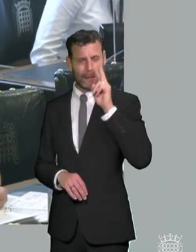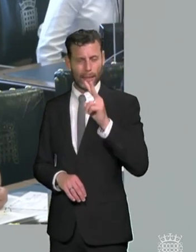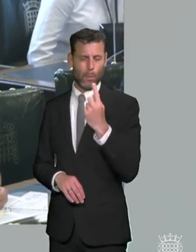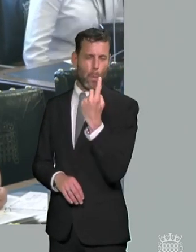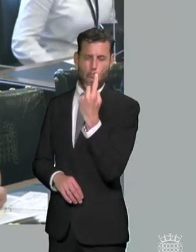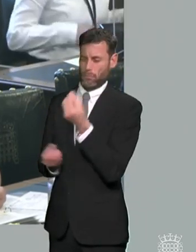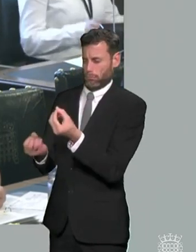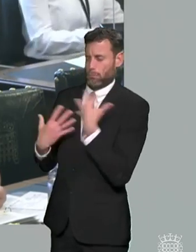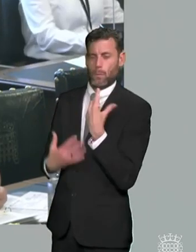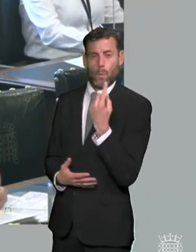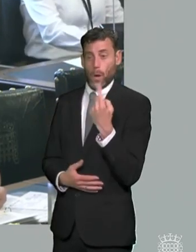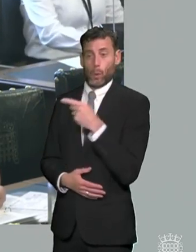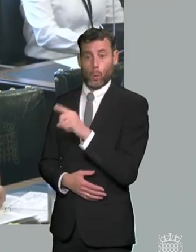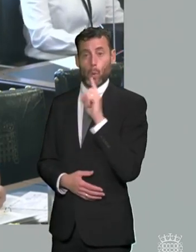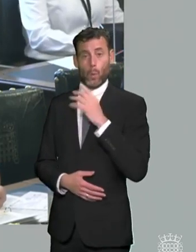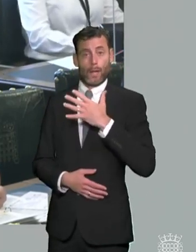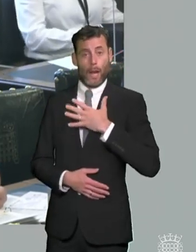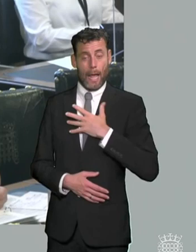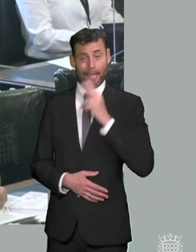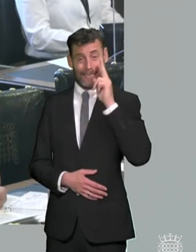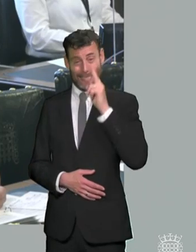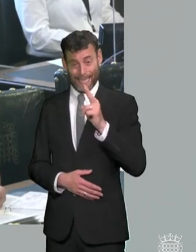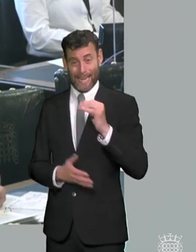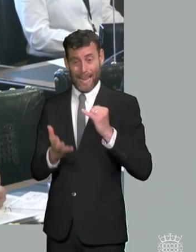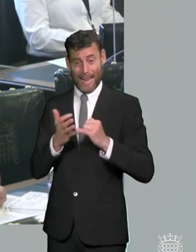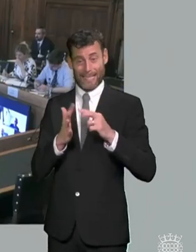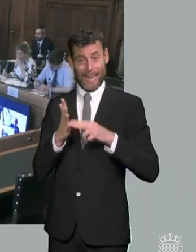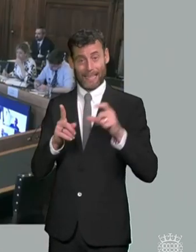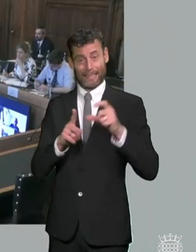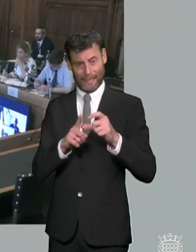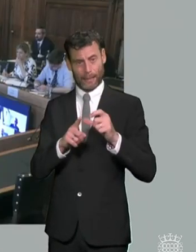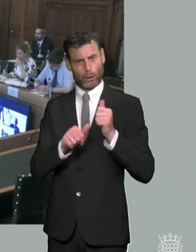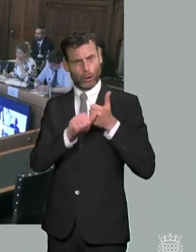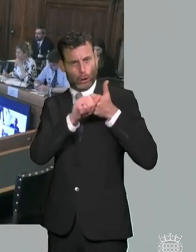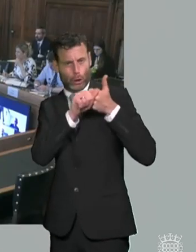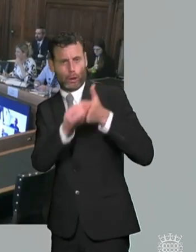and support putting aside the issue of funding please if we can at this point